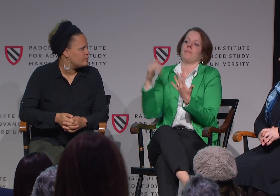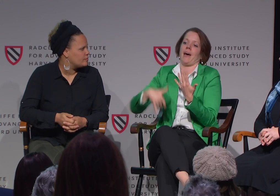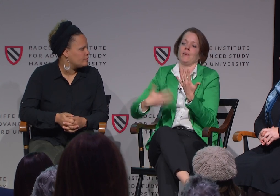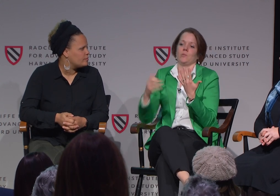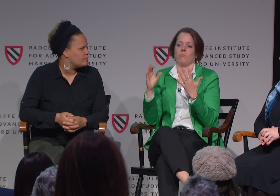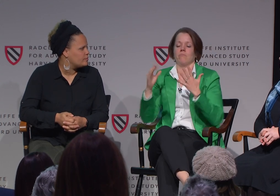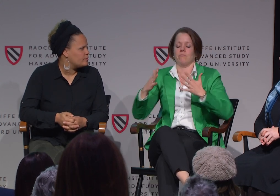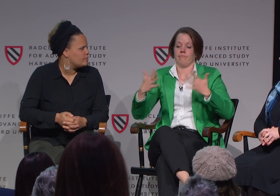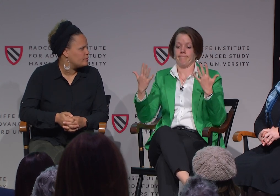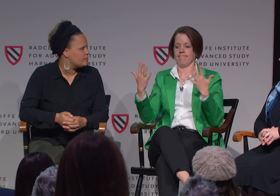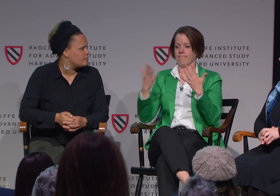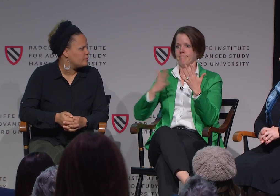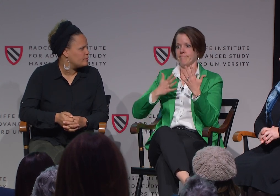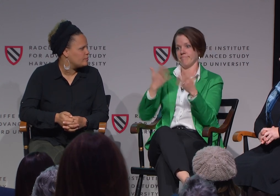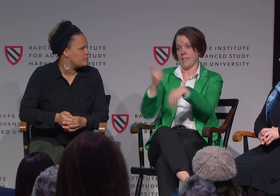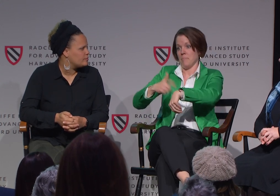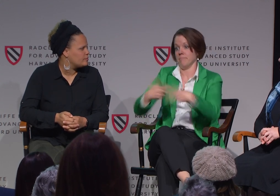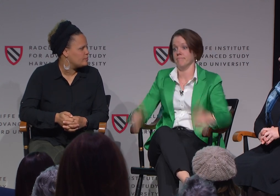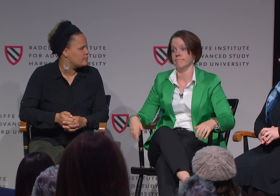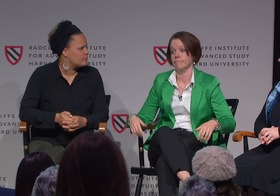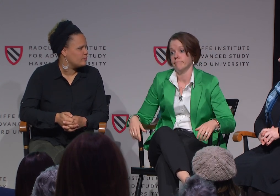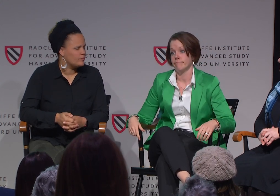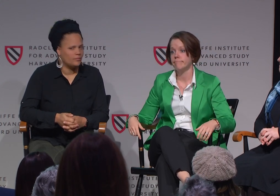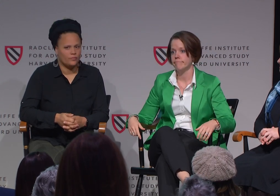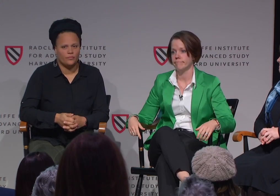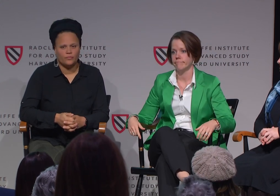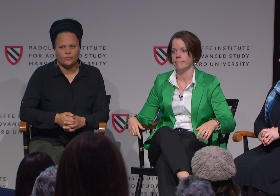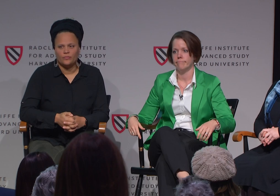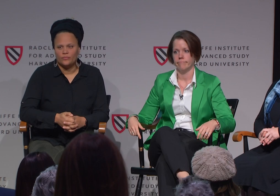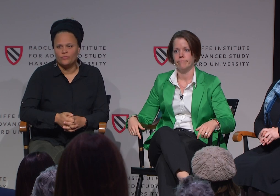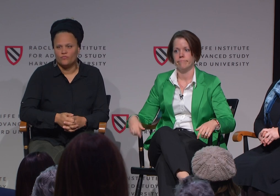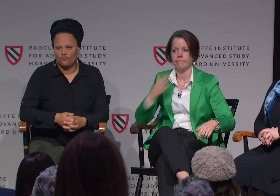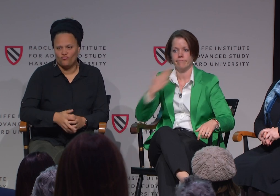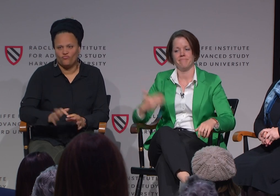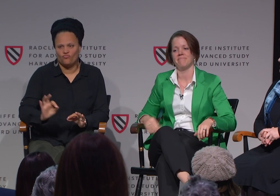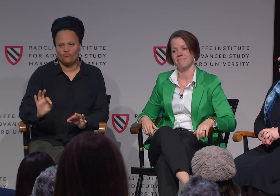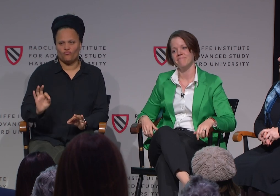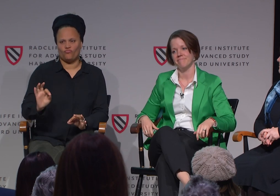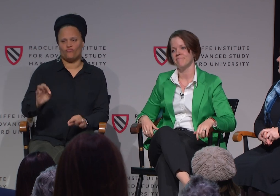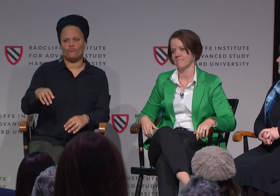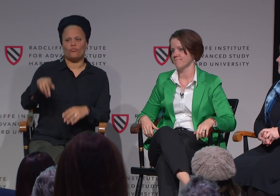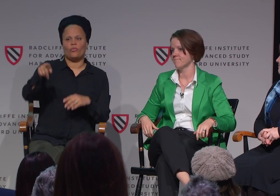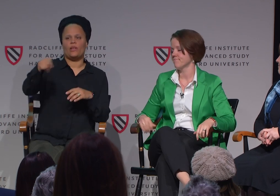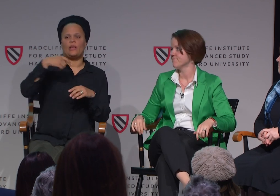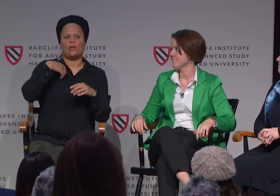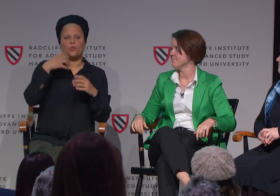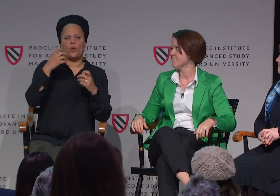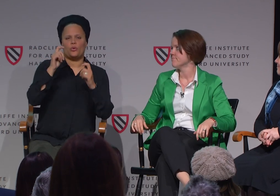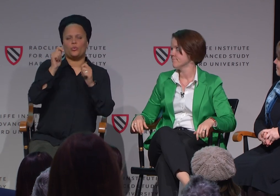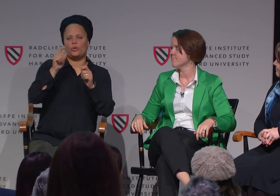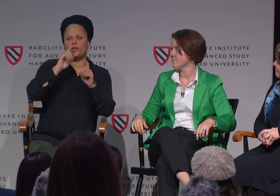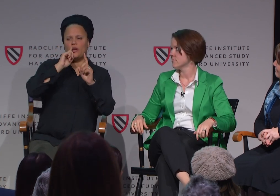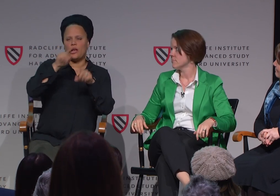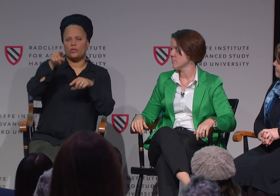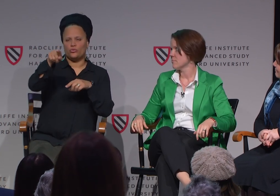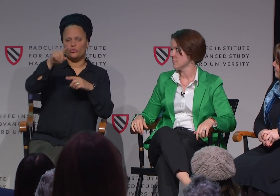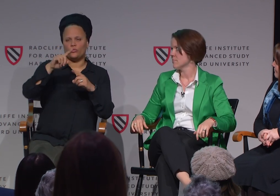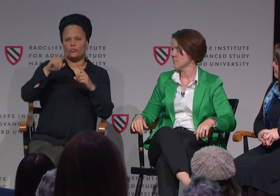or whether it's dealing in the health care environment, it's time. It's overdue for sure. And thank you for bringing that up.